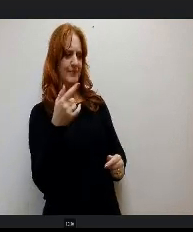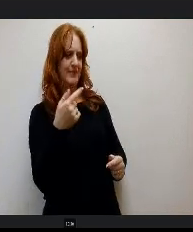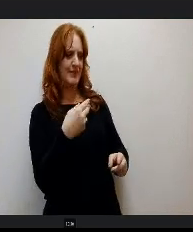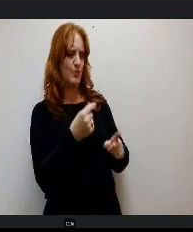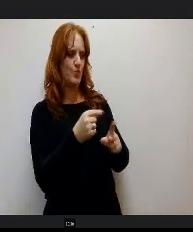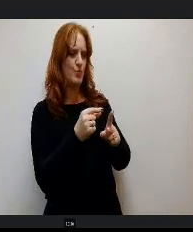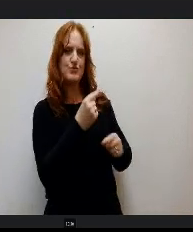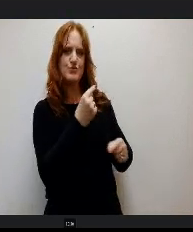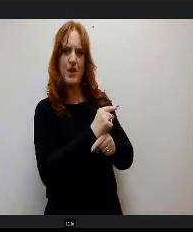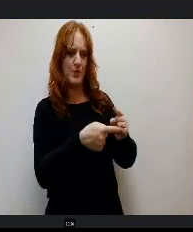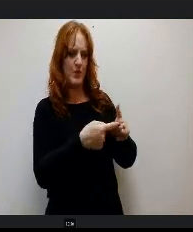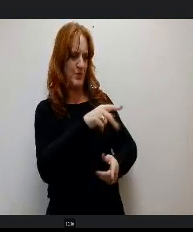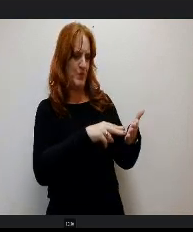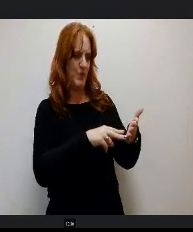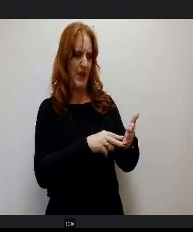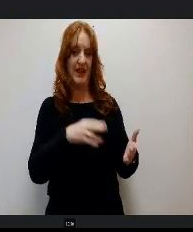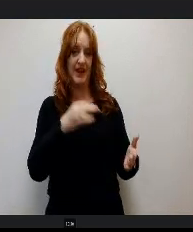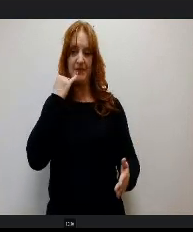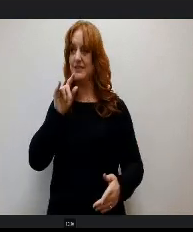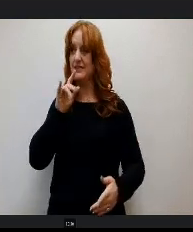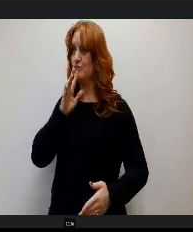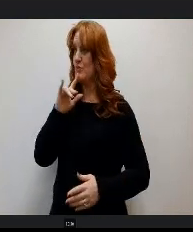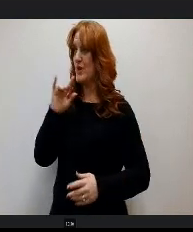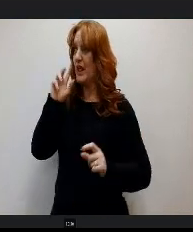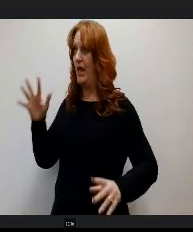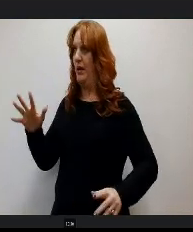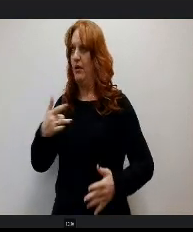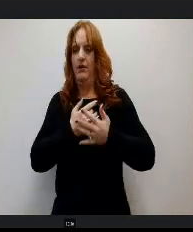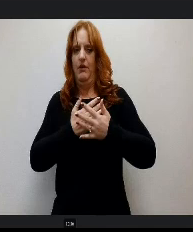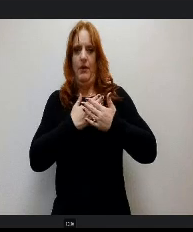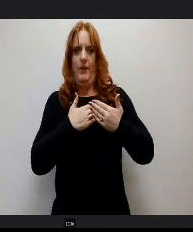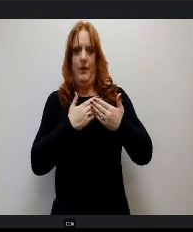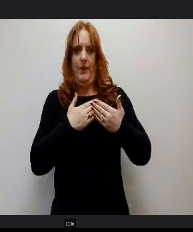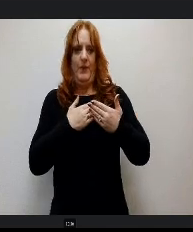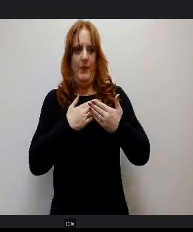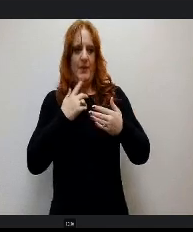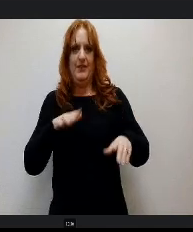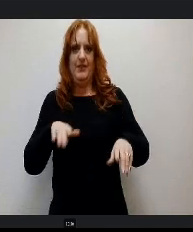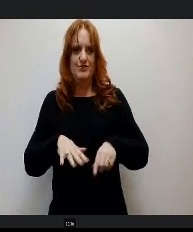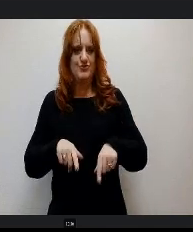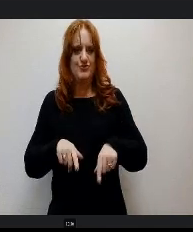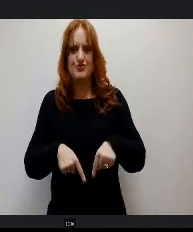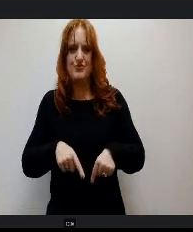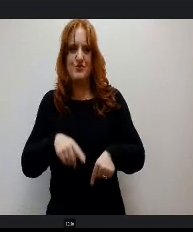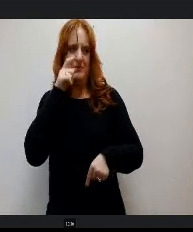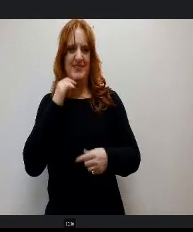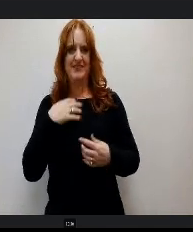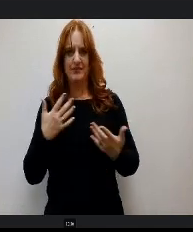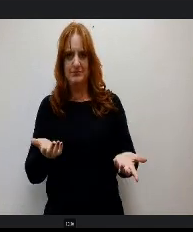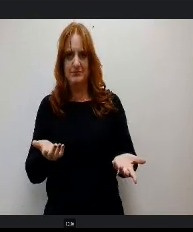And whenever I was asked to read out loud, my heart would start to race because of nerves a year and a half ago